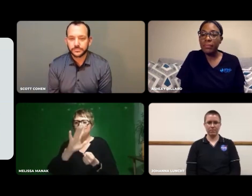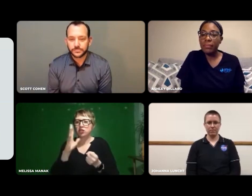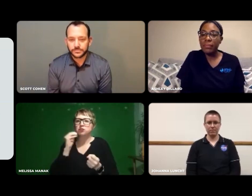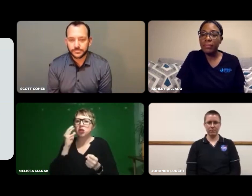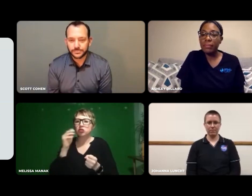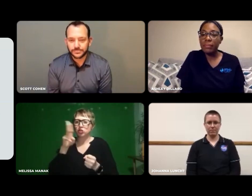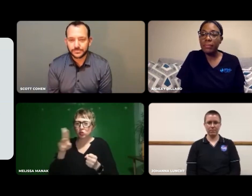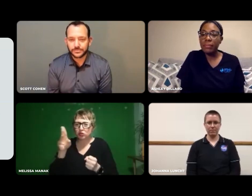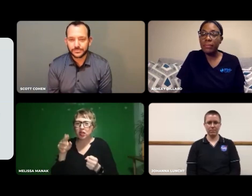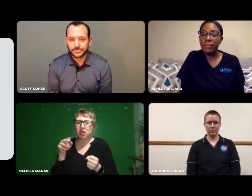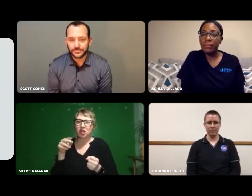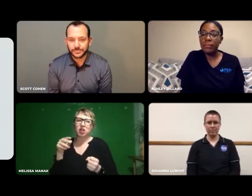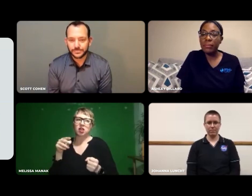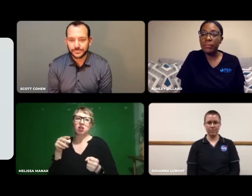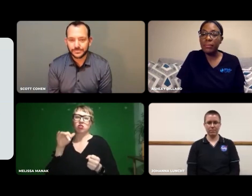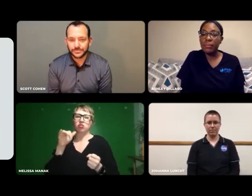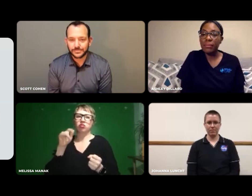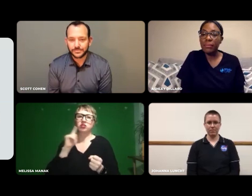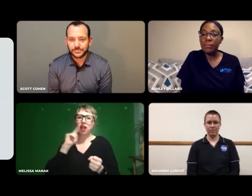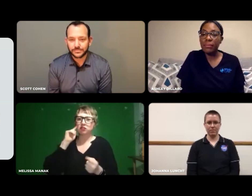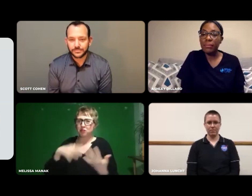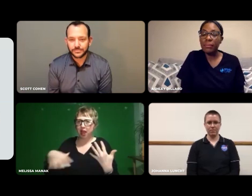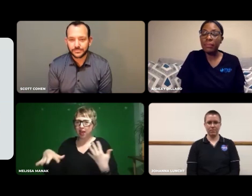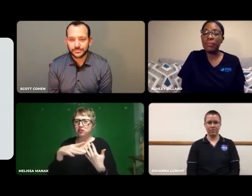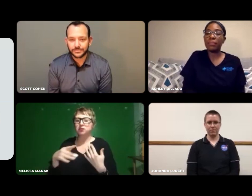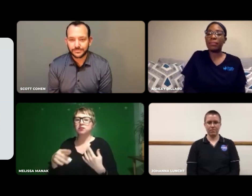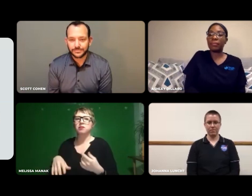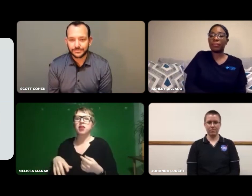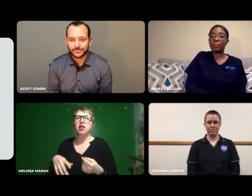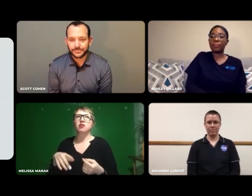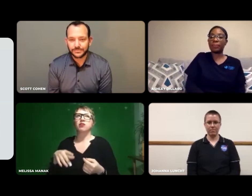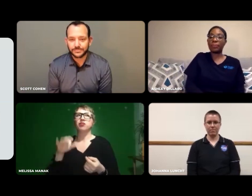and understanding their experience of using deaf space.